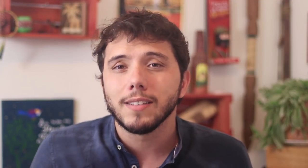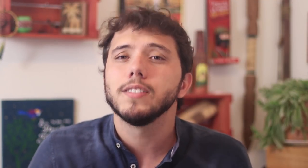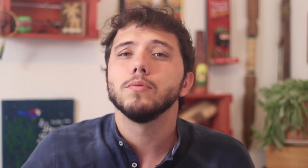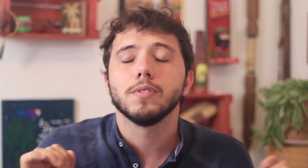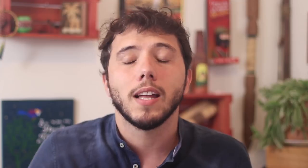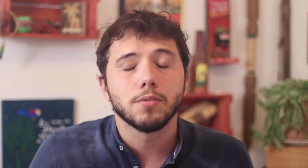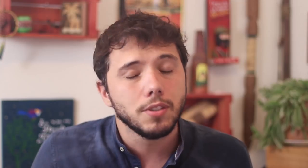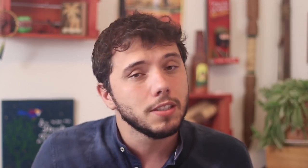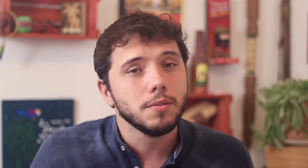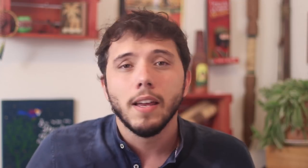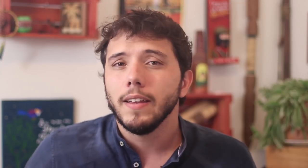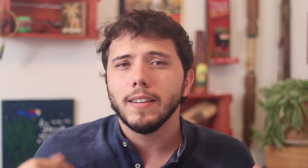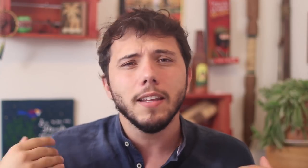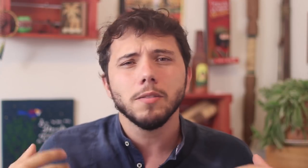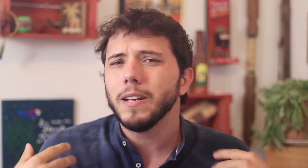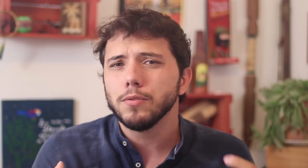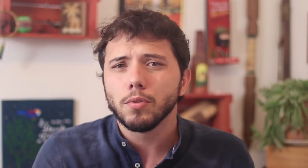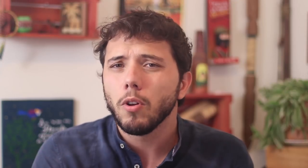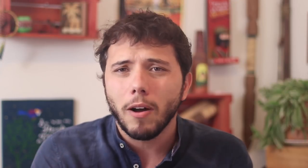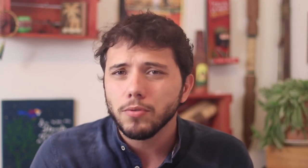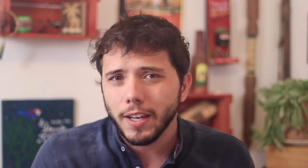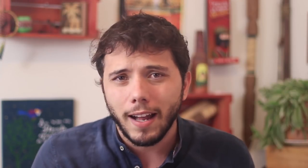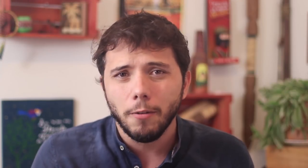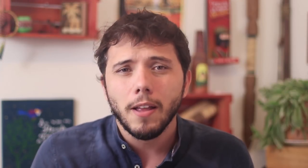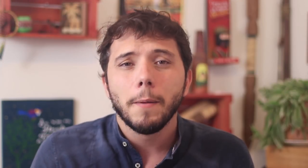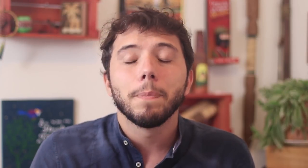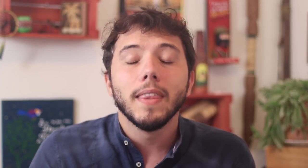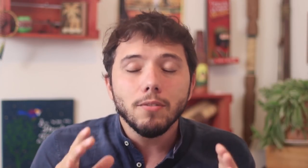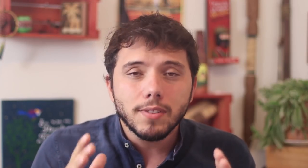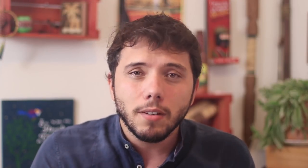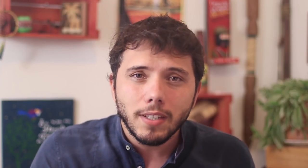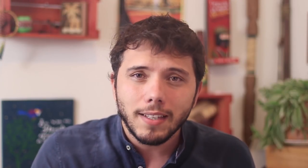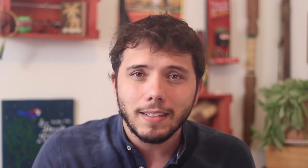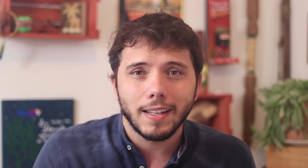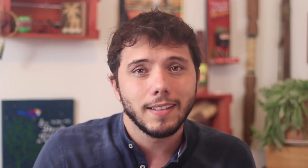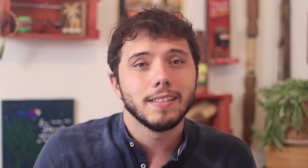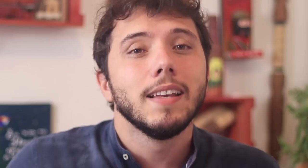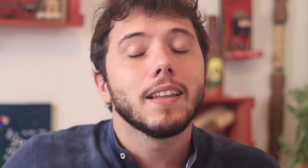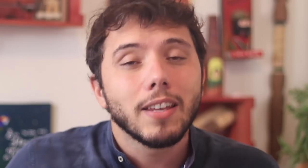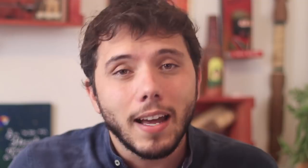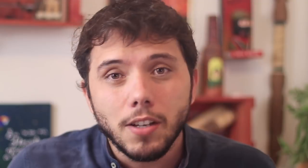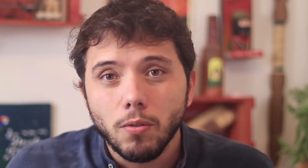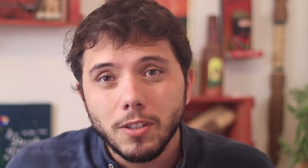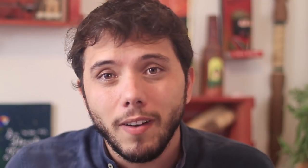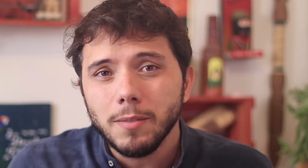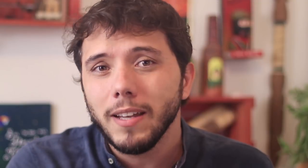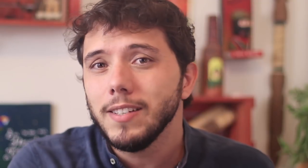in the US and even the south of the globe in general can't be ignored. Actually the curve of many countries